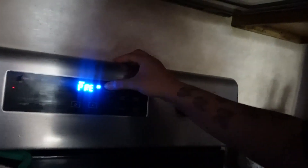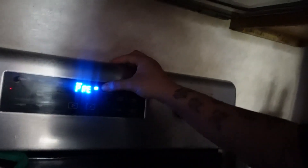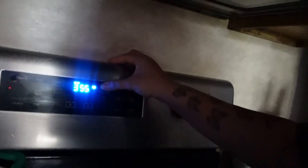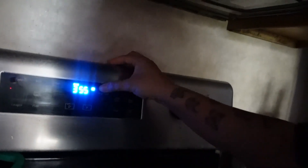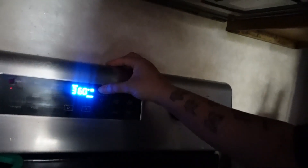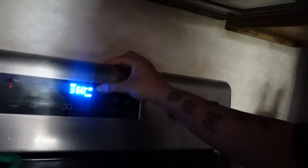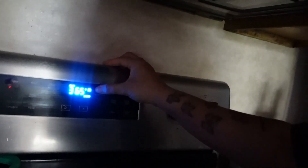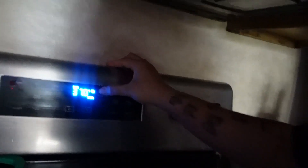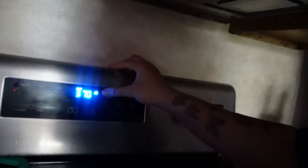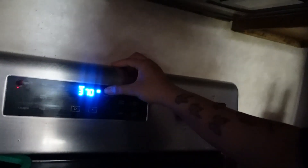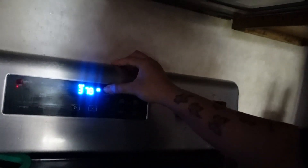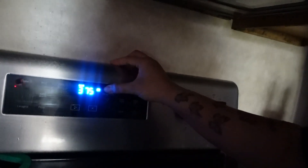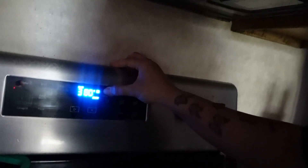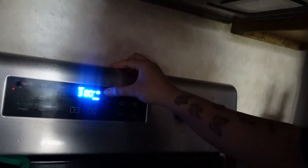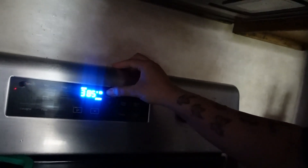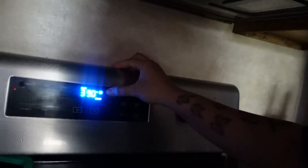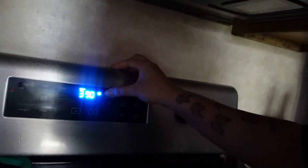oh yeah the oven